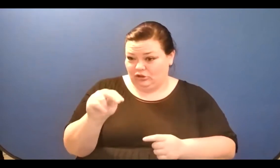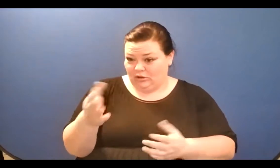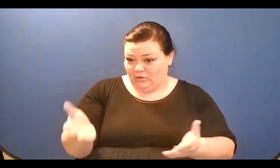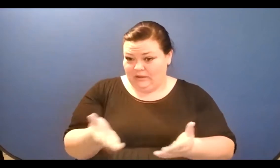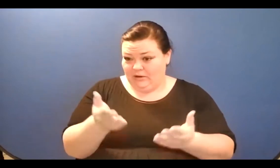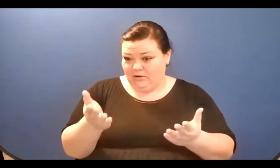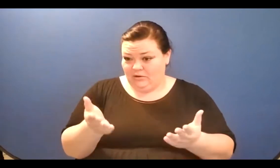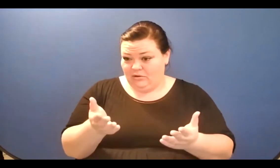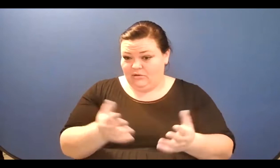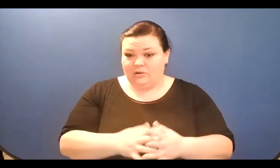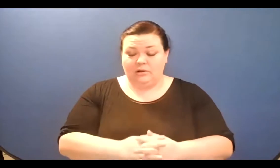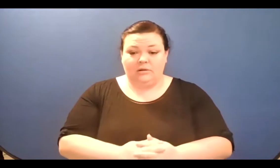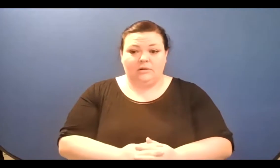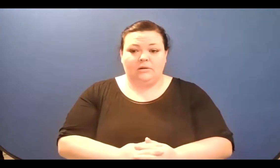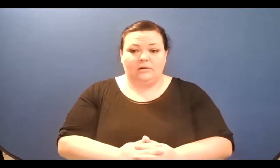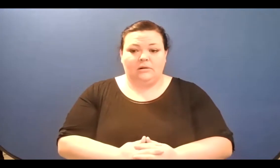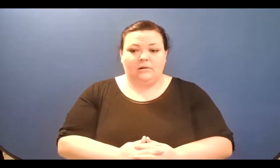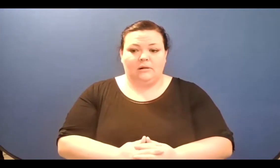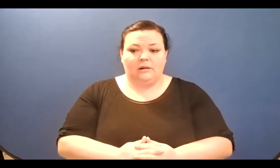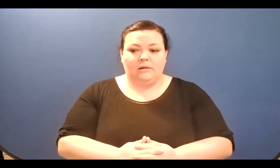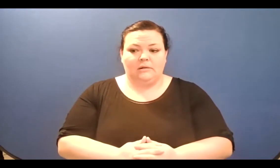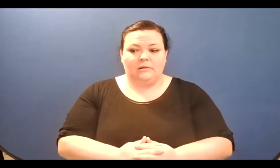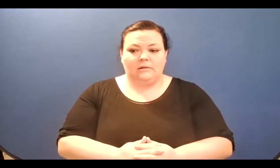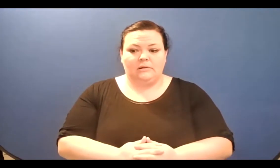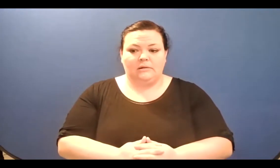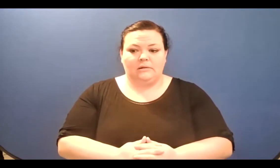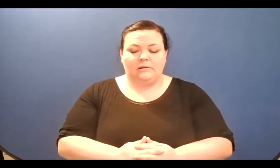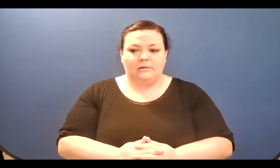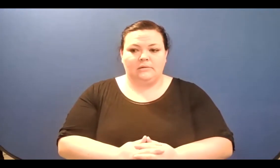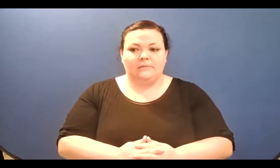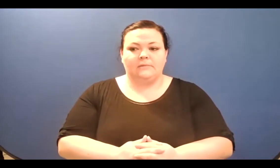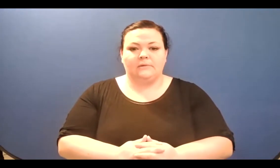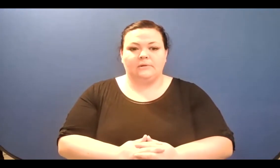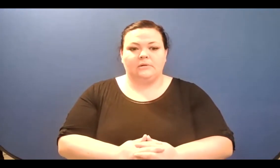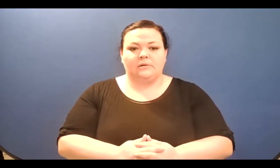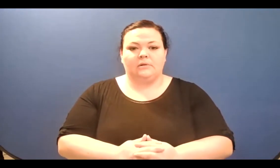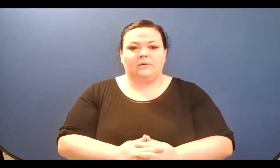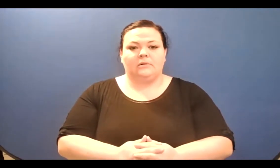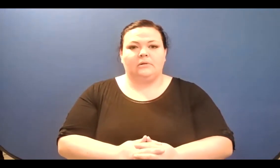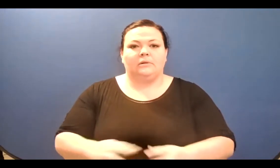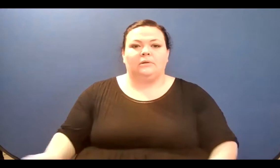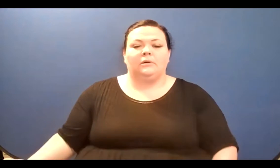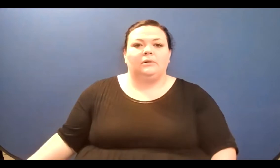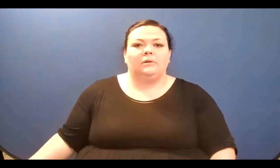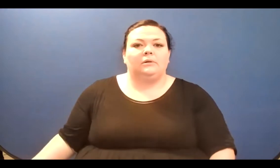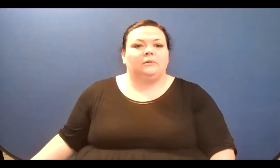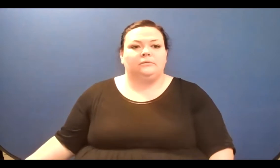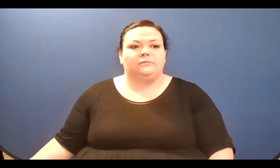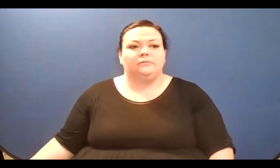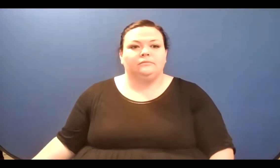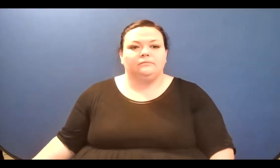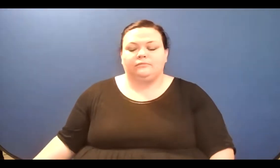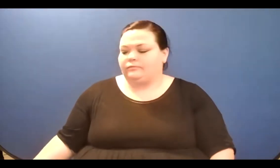Yes I am. --Okay. --I'm here. --Okay, all right, so, um, I'm just gonna tell everybody that, um,